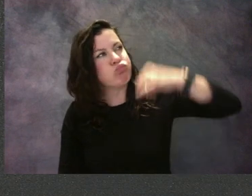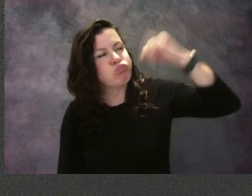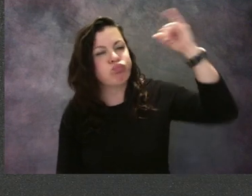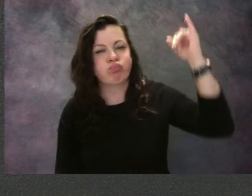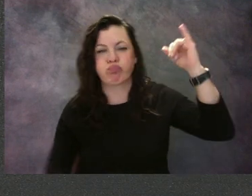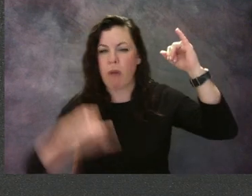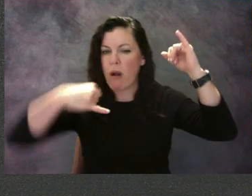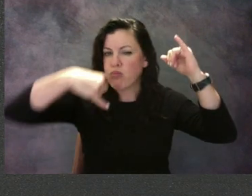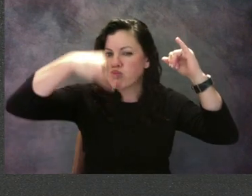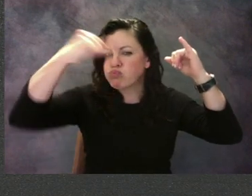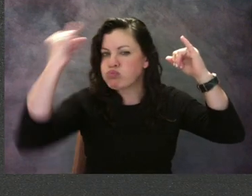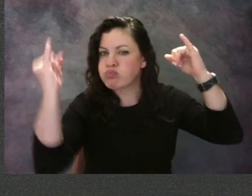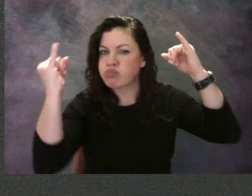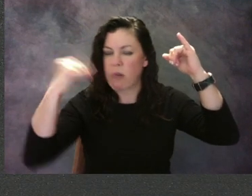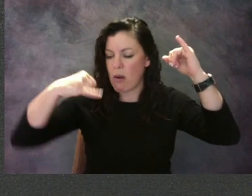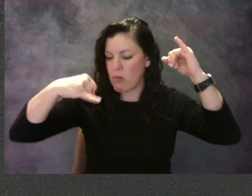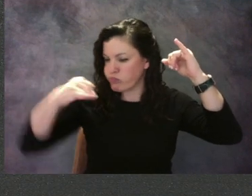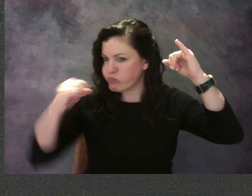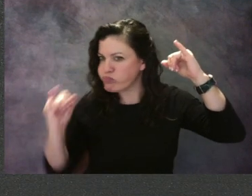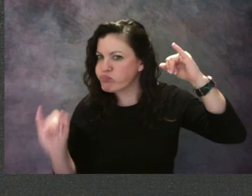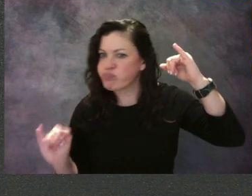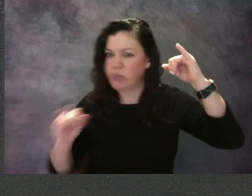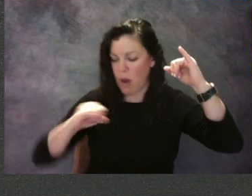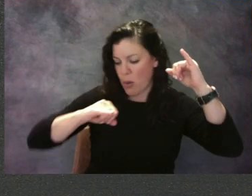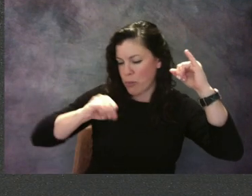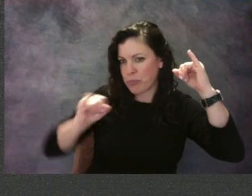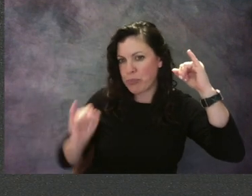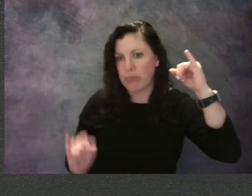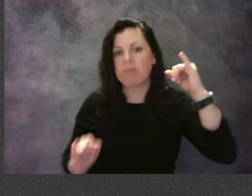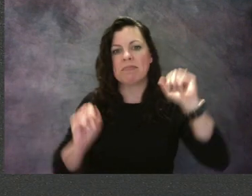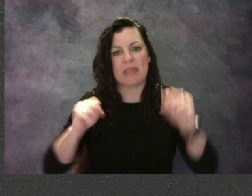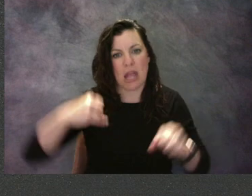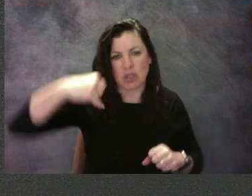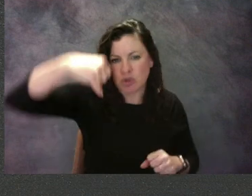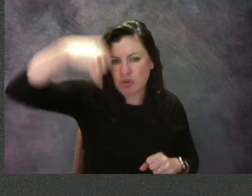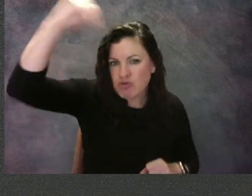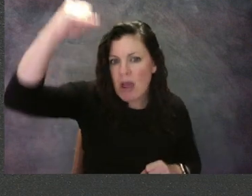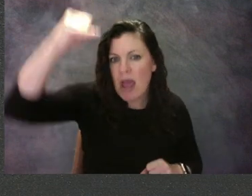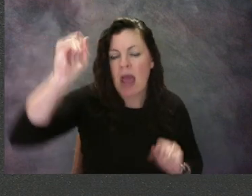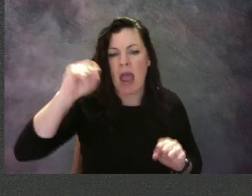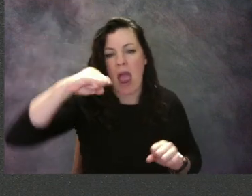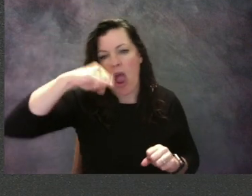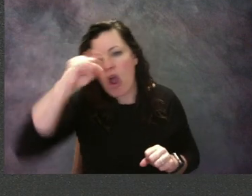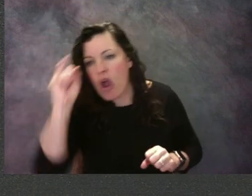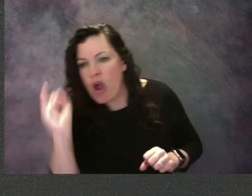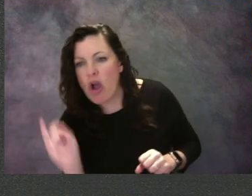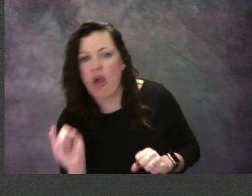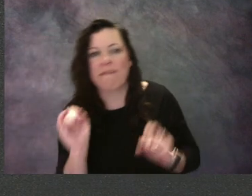If you wanna do some curved lines, that will start making it look like big leaves.